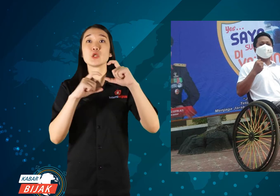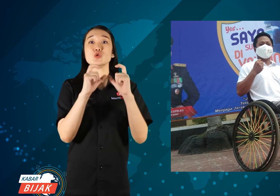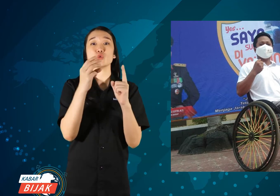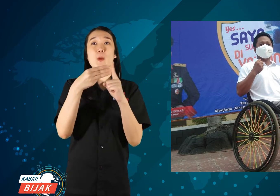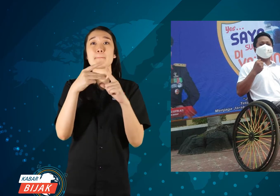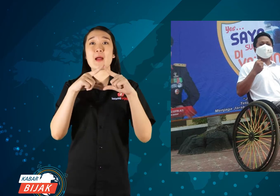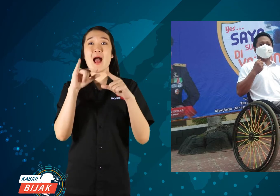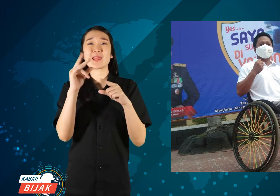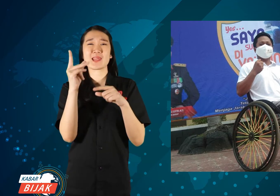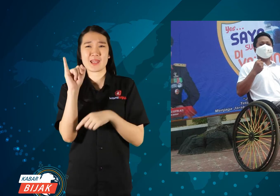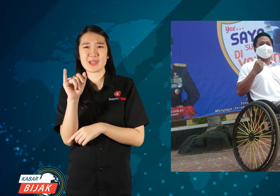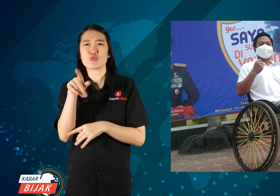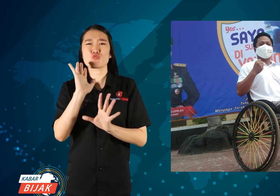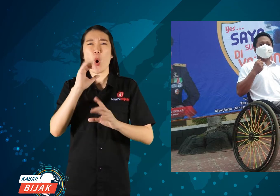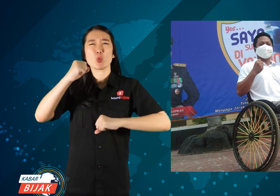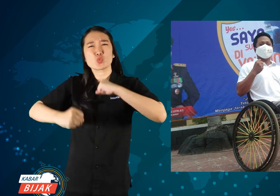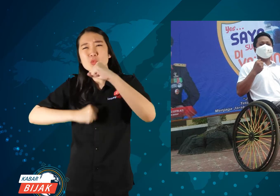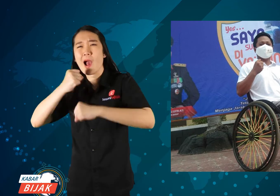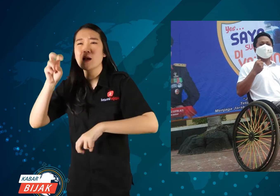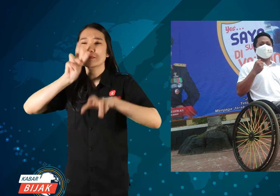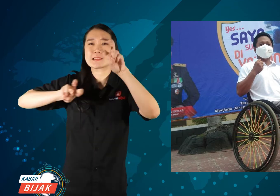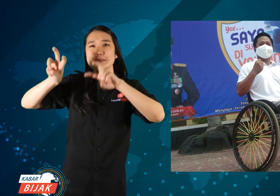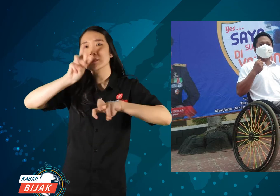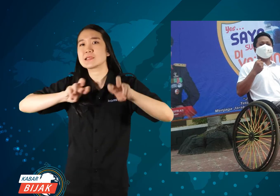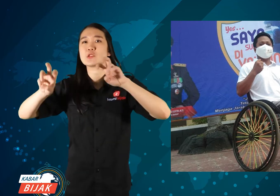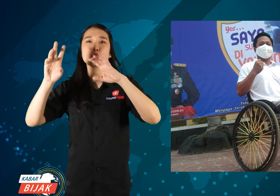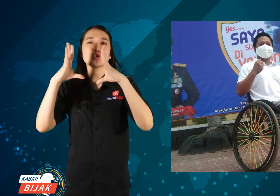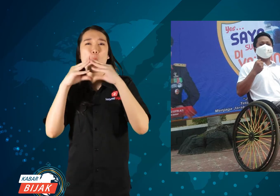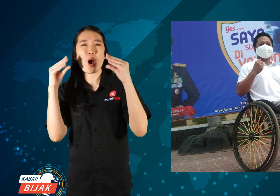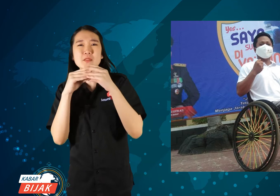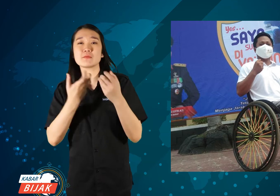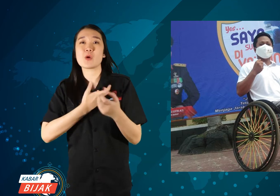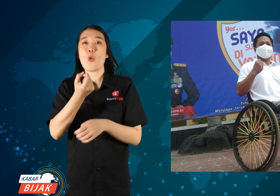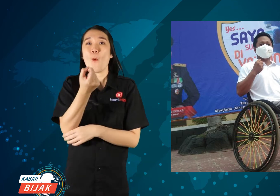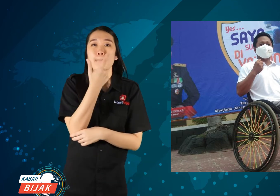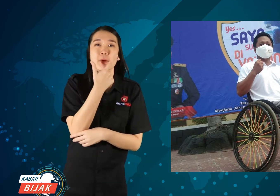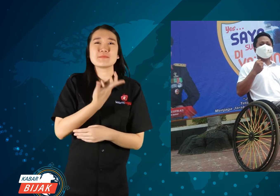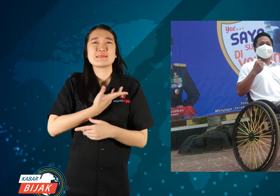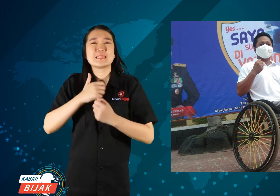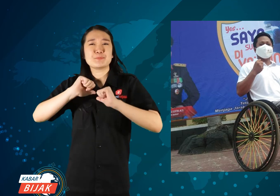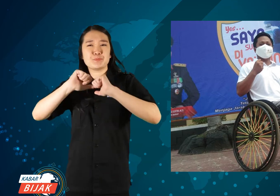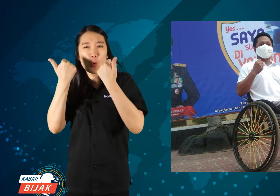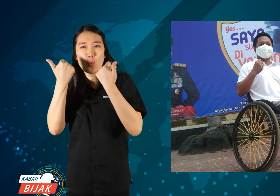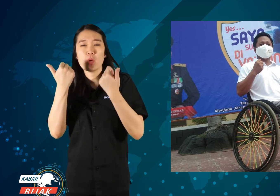Subairi has been trying to find a drug solution, wanting to get well.